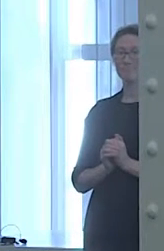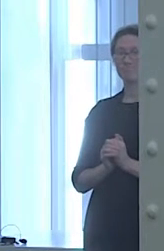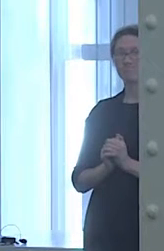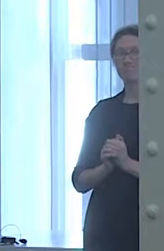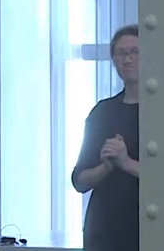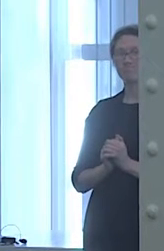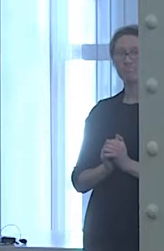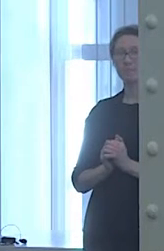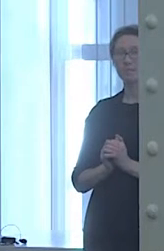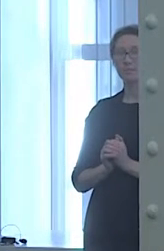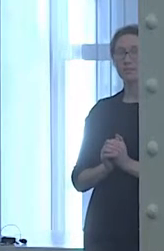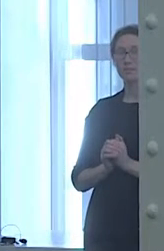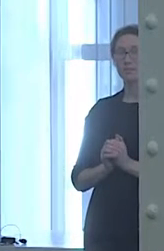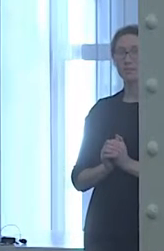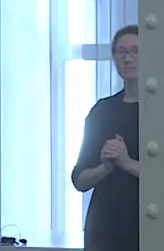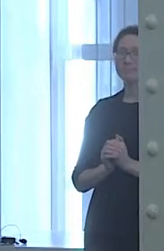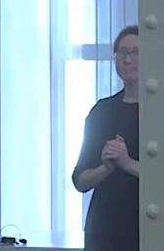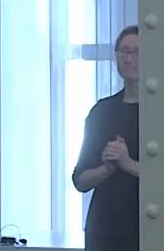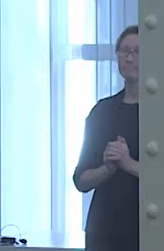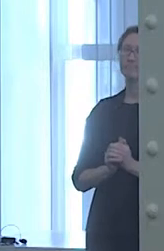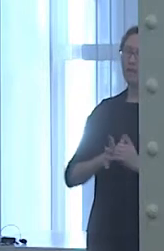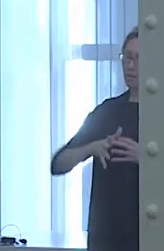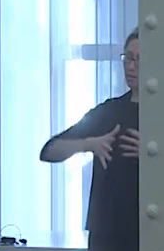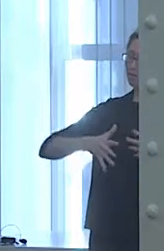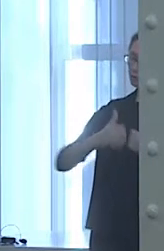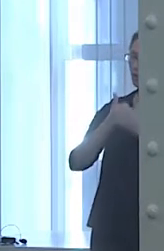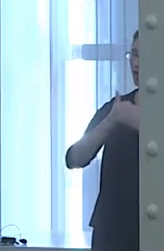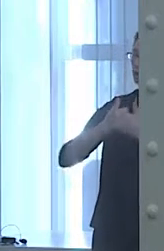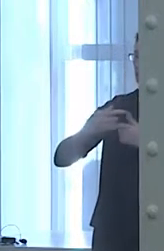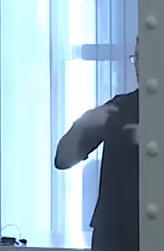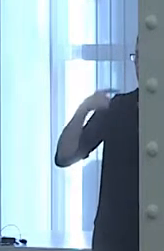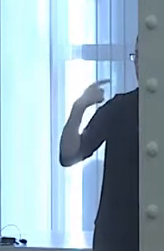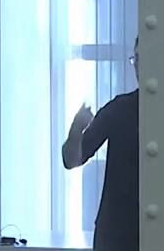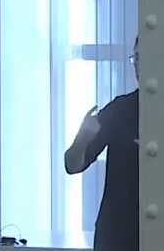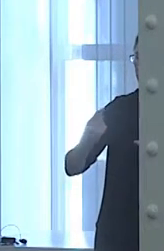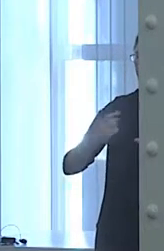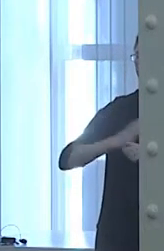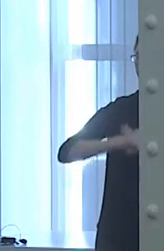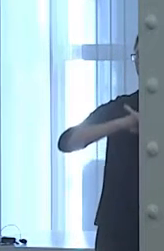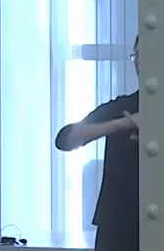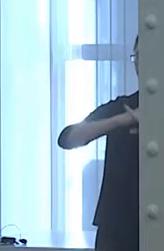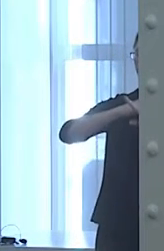with the obstacles I've had, I might not have been able to accomplish without the help of my parents.